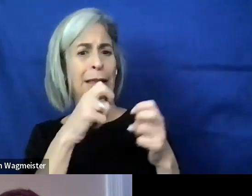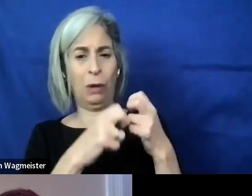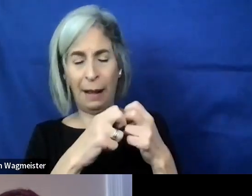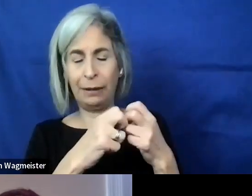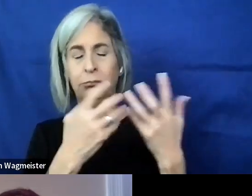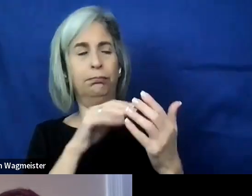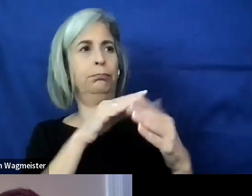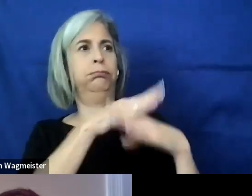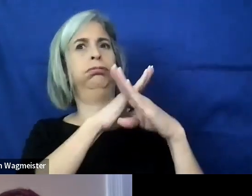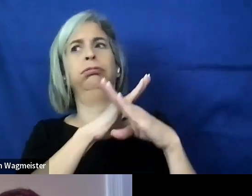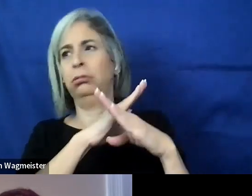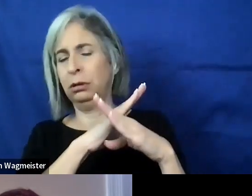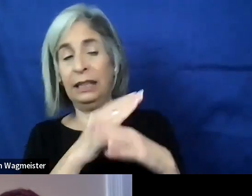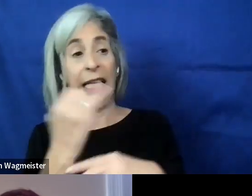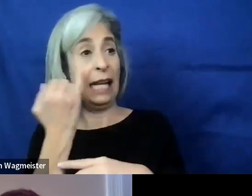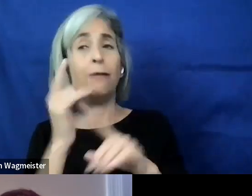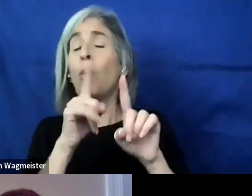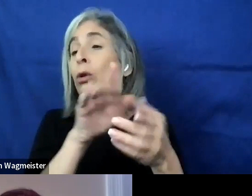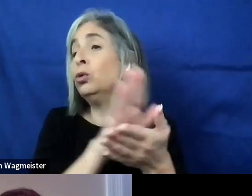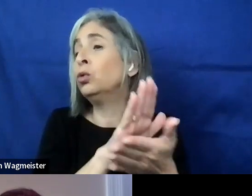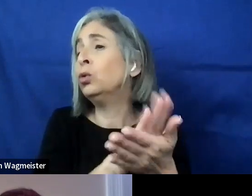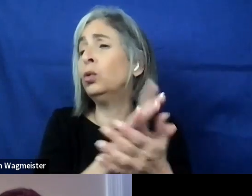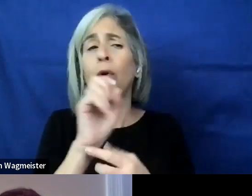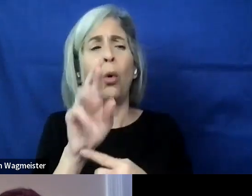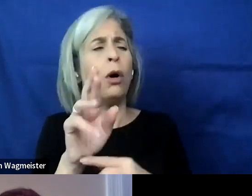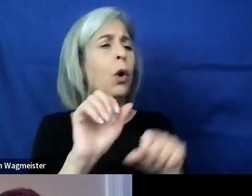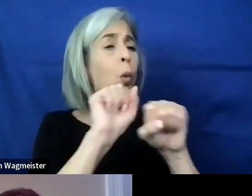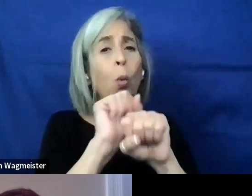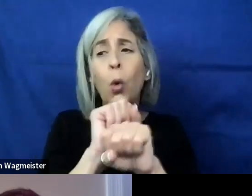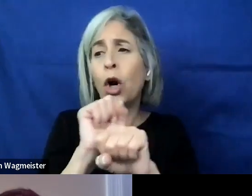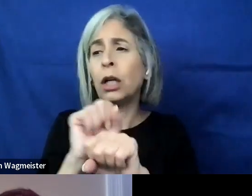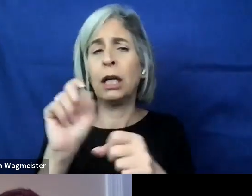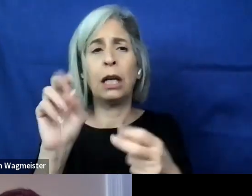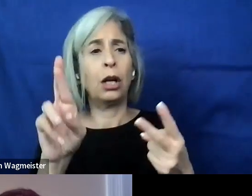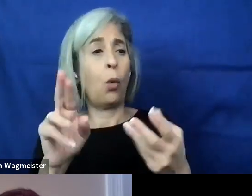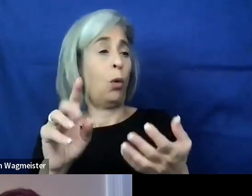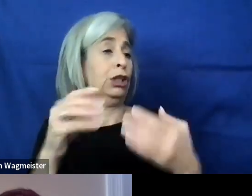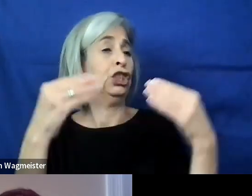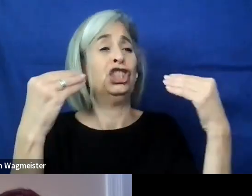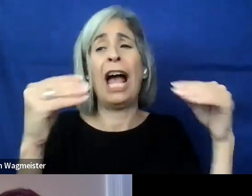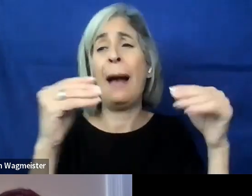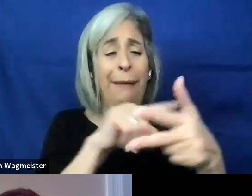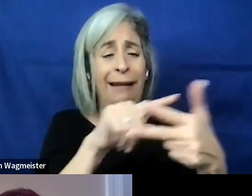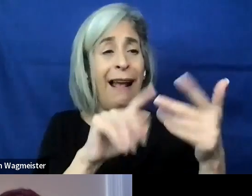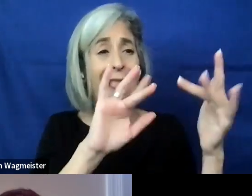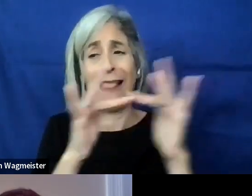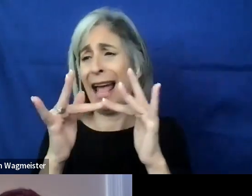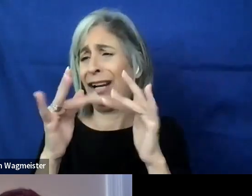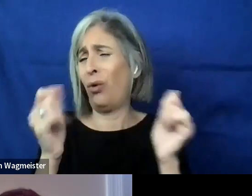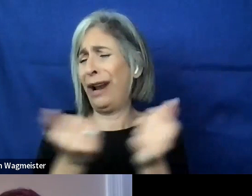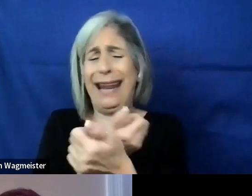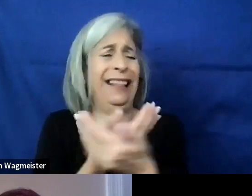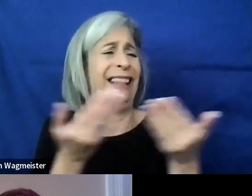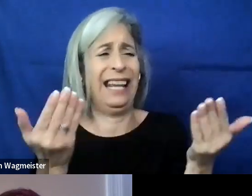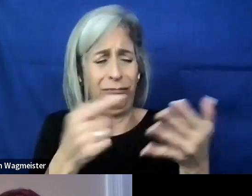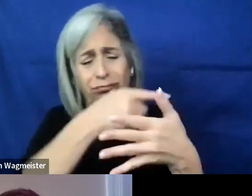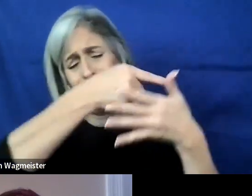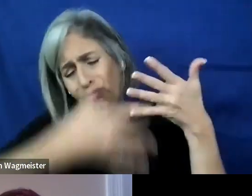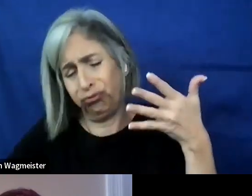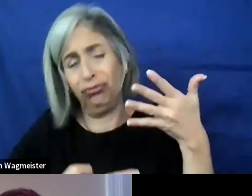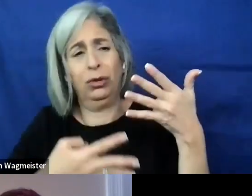If it is just going to school, working, or shopping online, or anything we do on the internet.